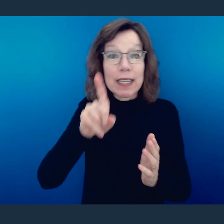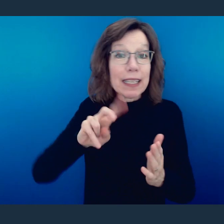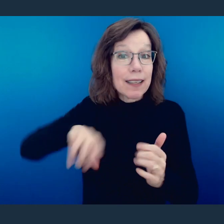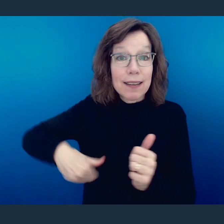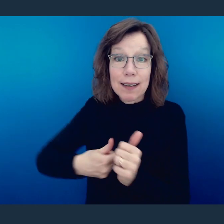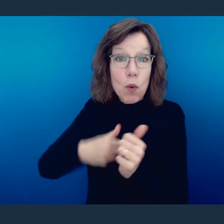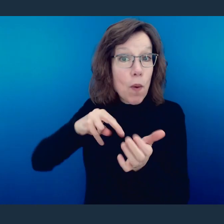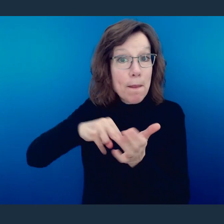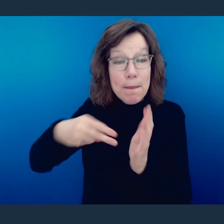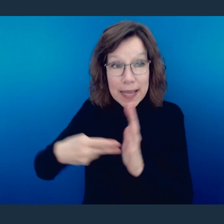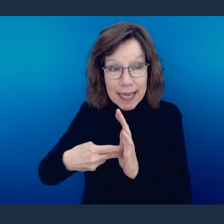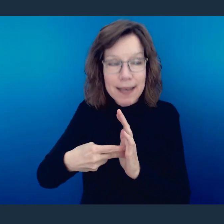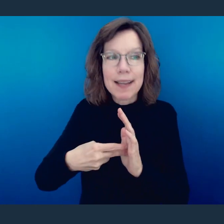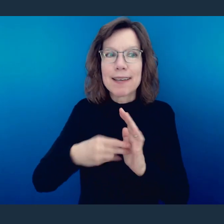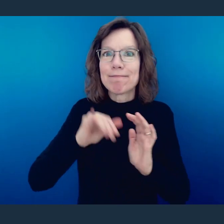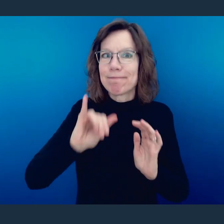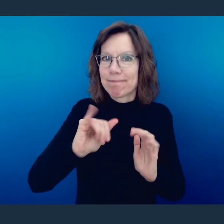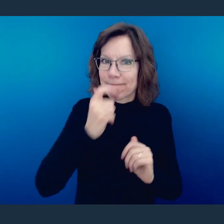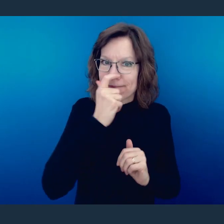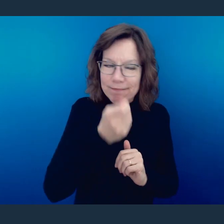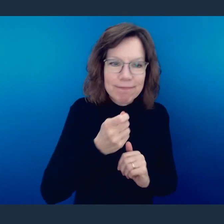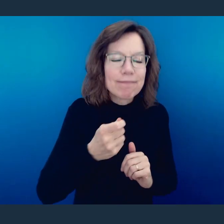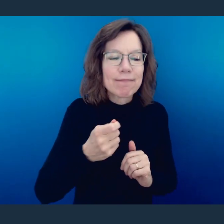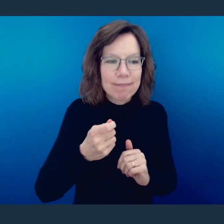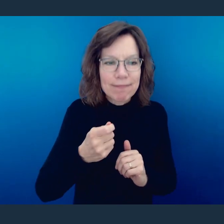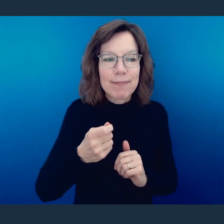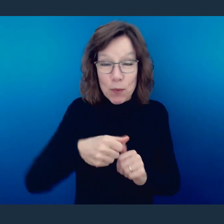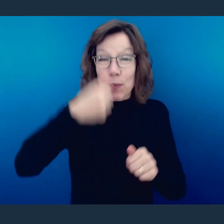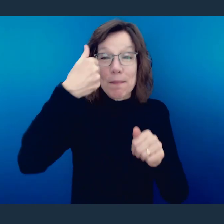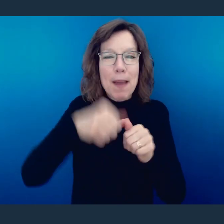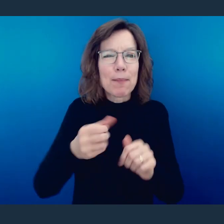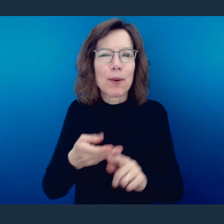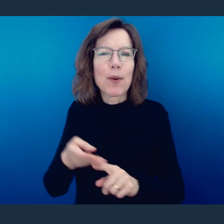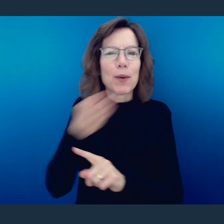the reality of it is, there are some things to note. You see, when we first began this